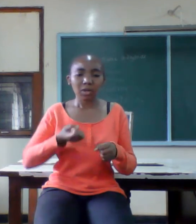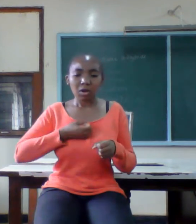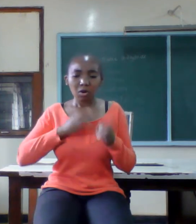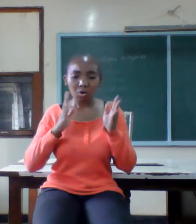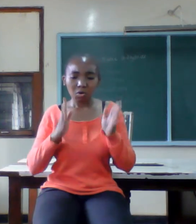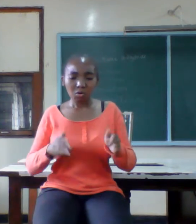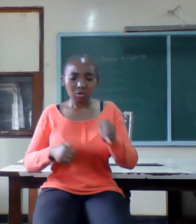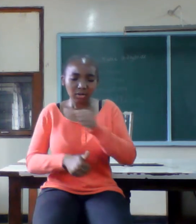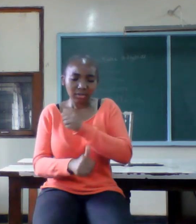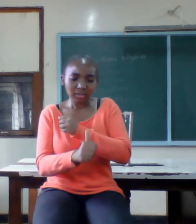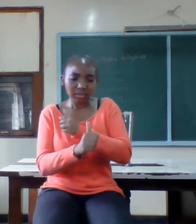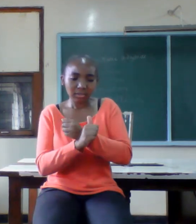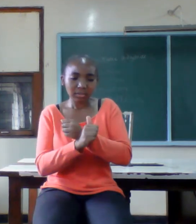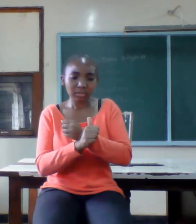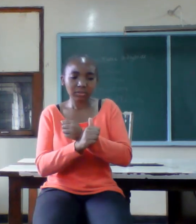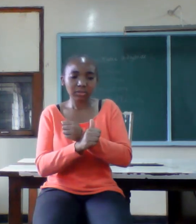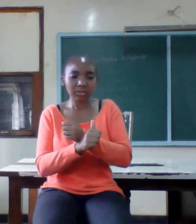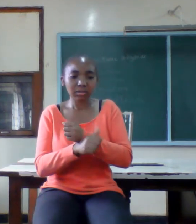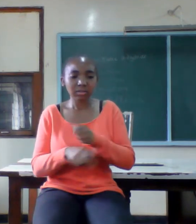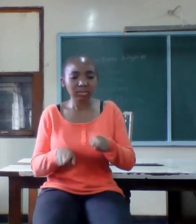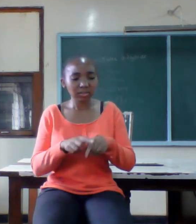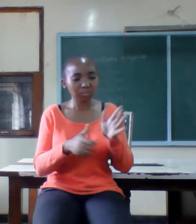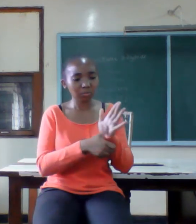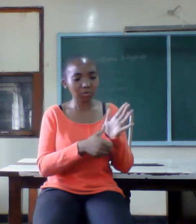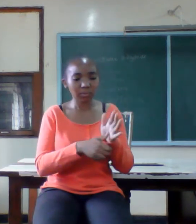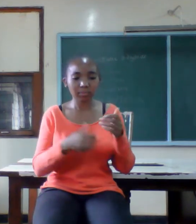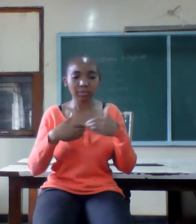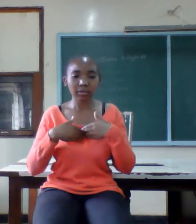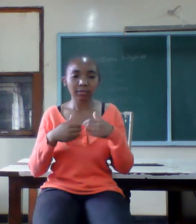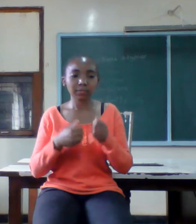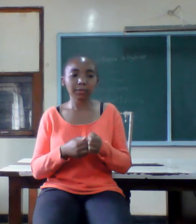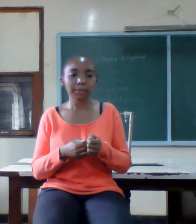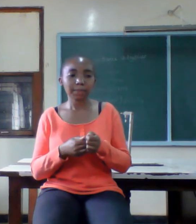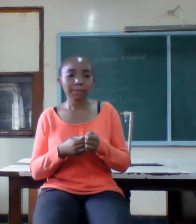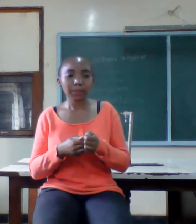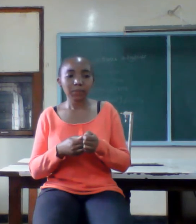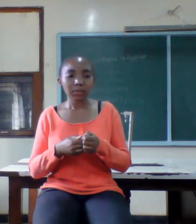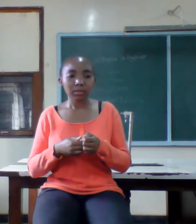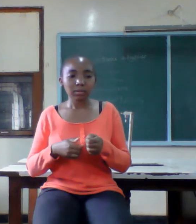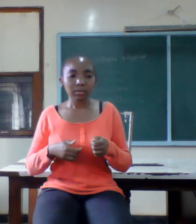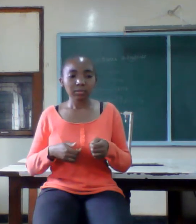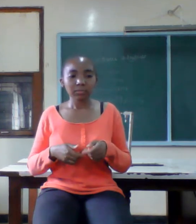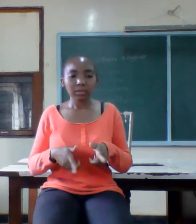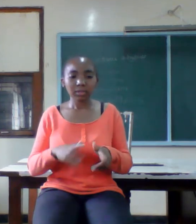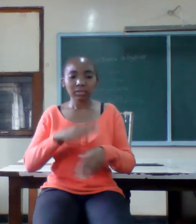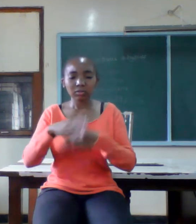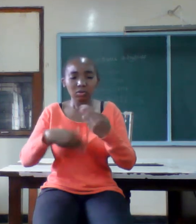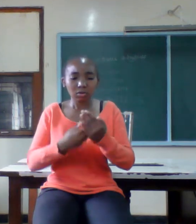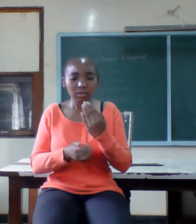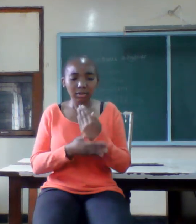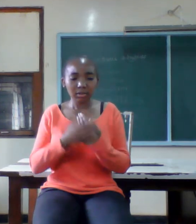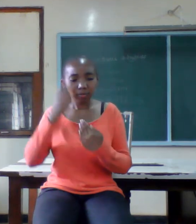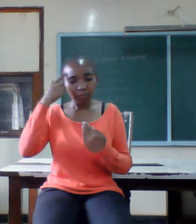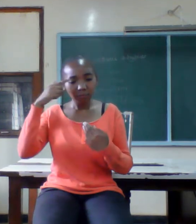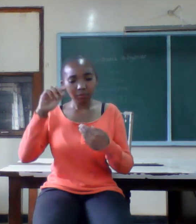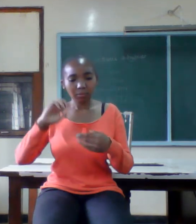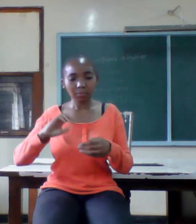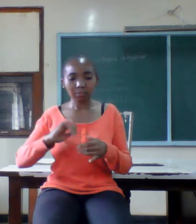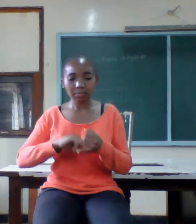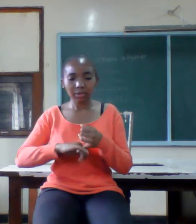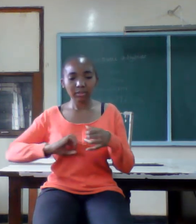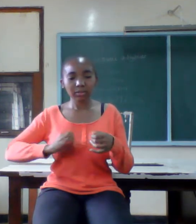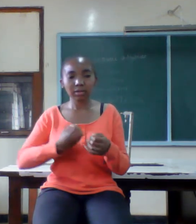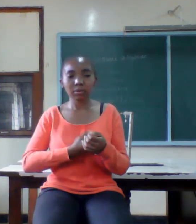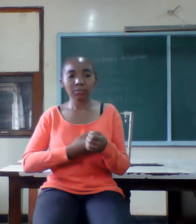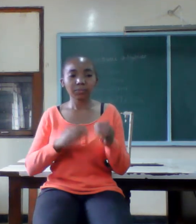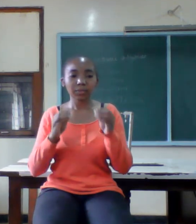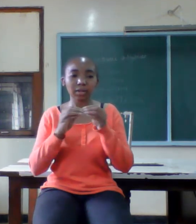is healthy circumstances let us not be careless about our marriages number seven God cannot give